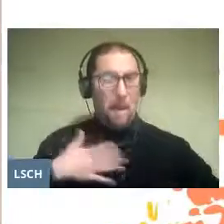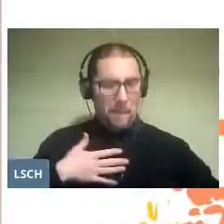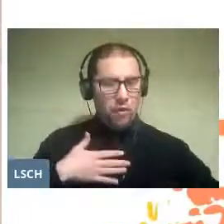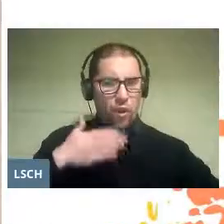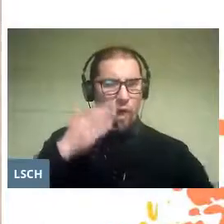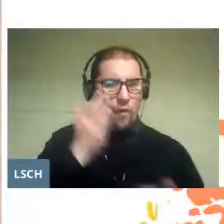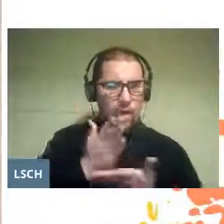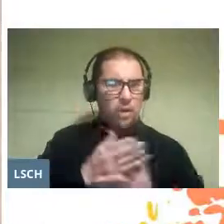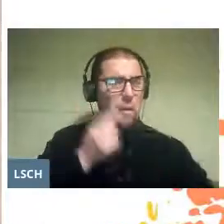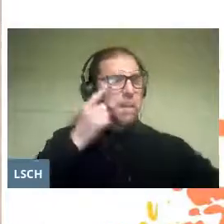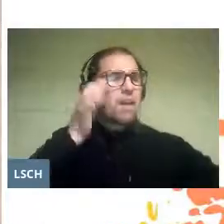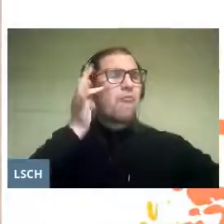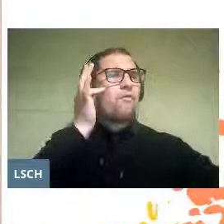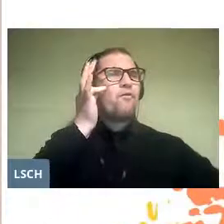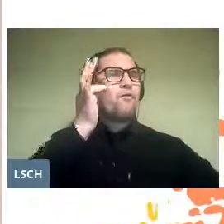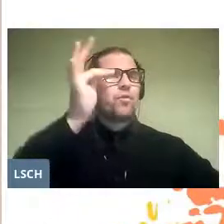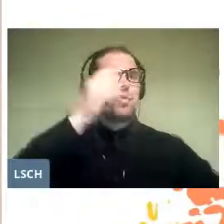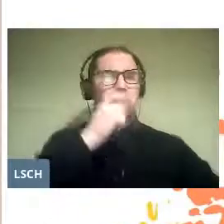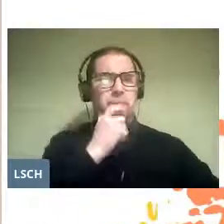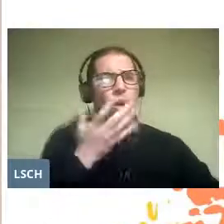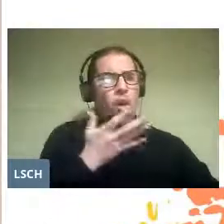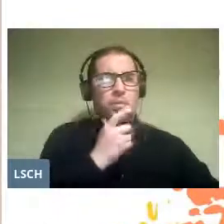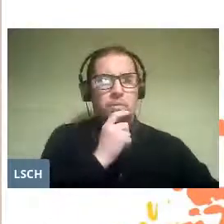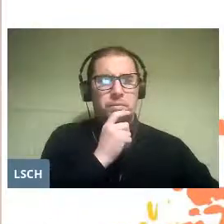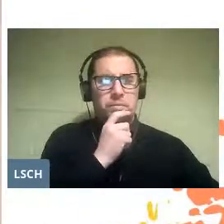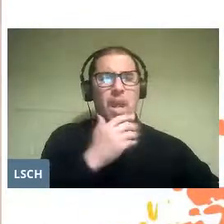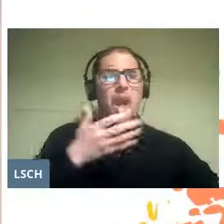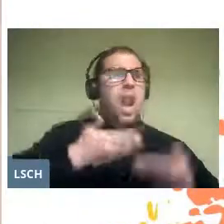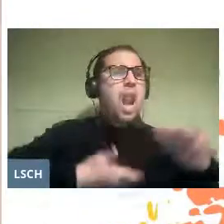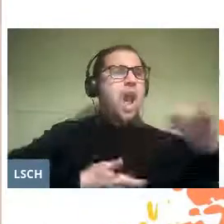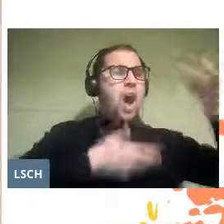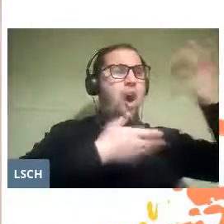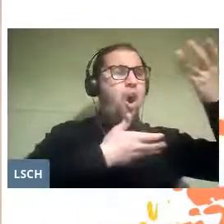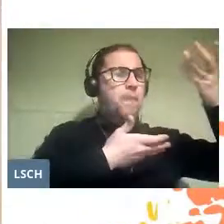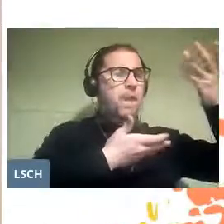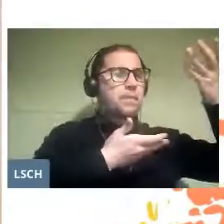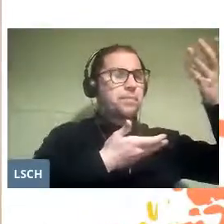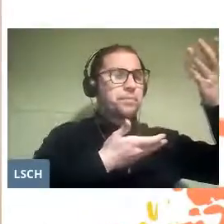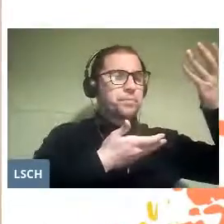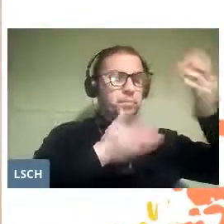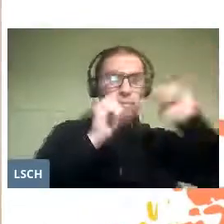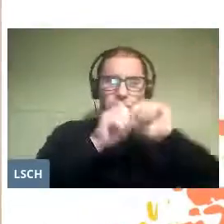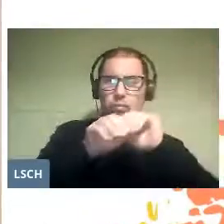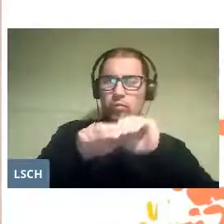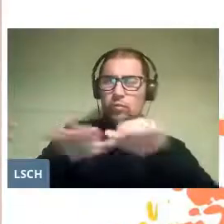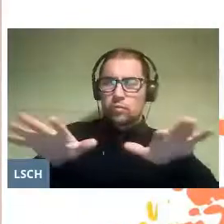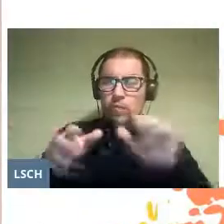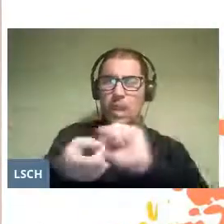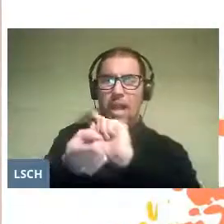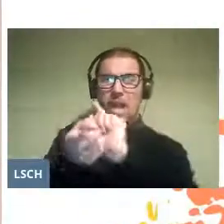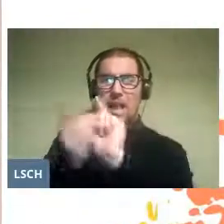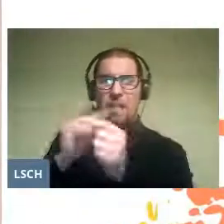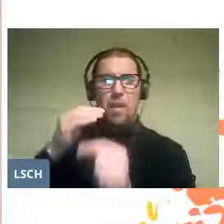to think about how opera can be used to reproduce significant changes